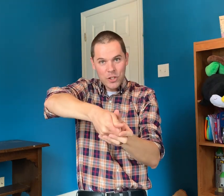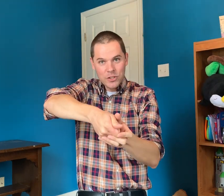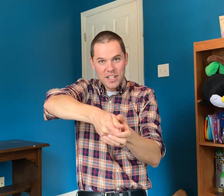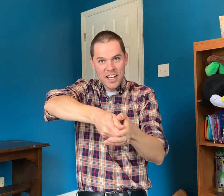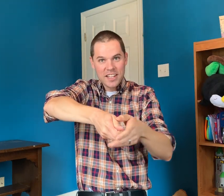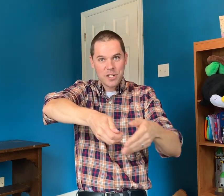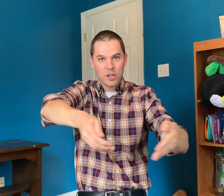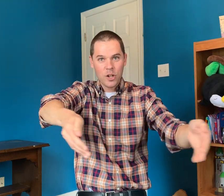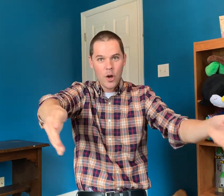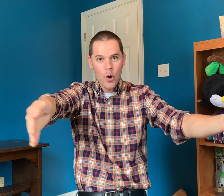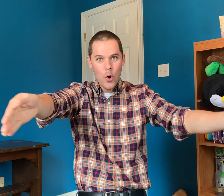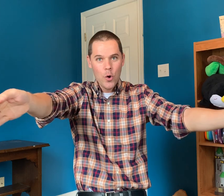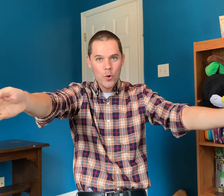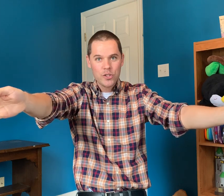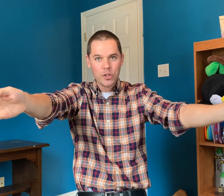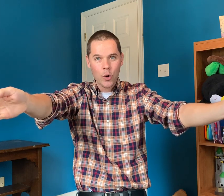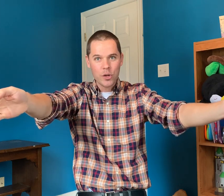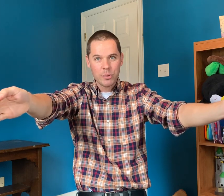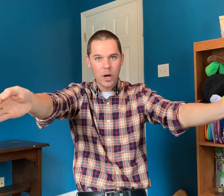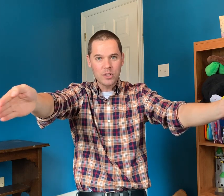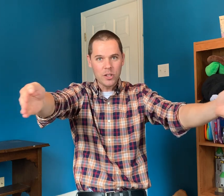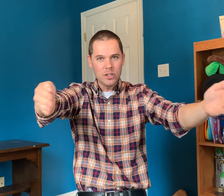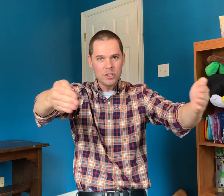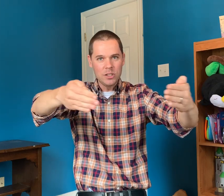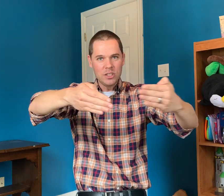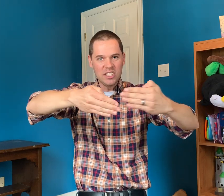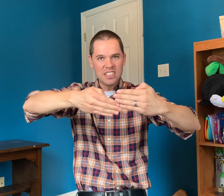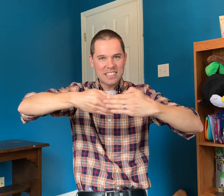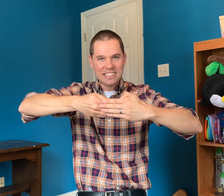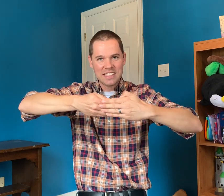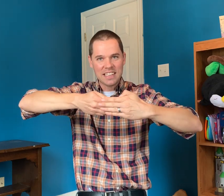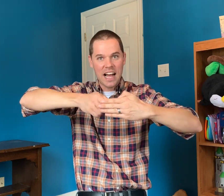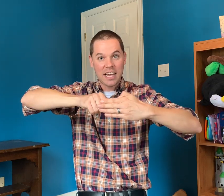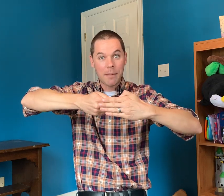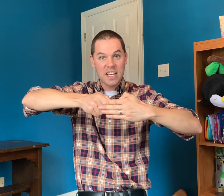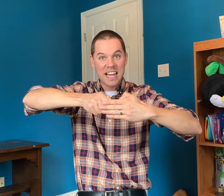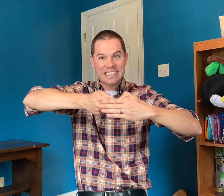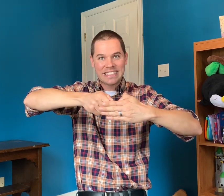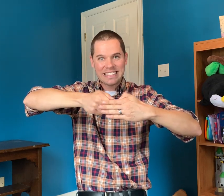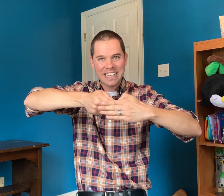And let's close the doors, here we go (CREAKING sound of doors closing, CREAAAK) And lock it up tight! (CLICK CLACK locking sound)